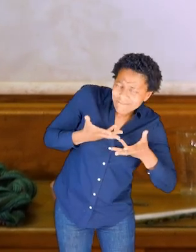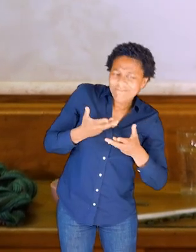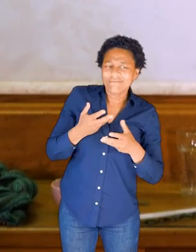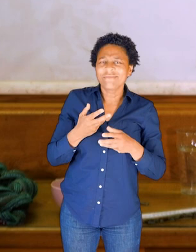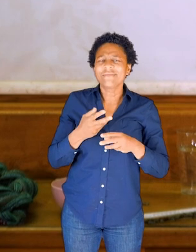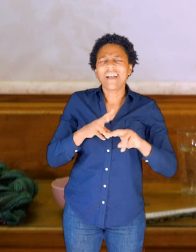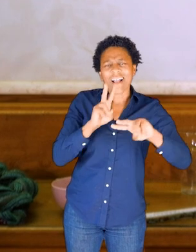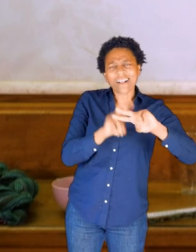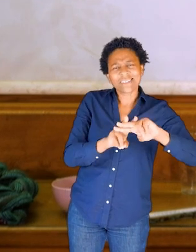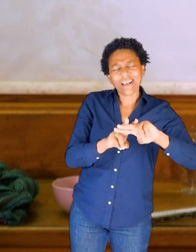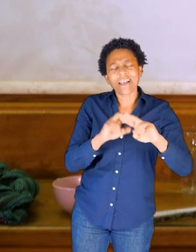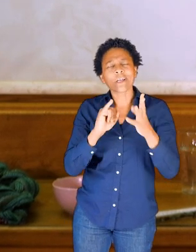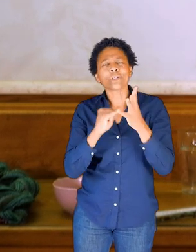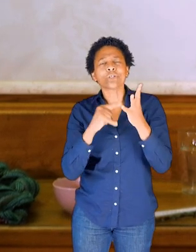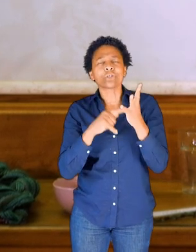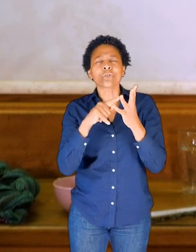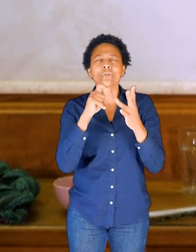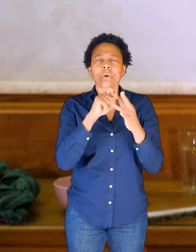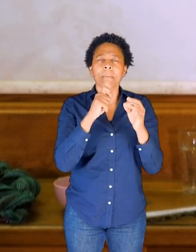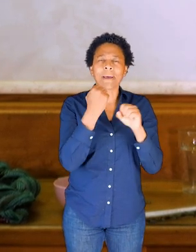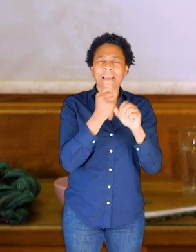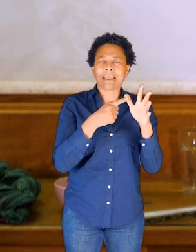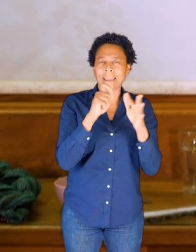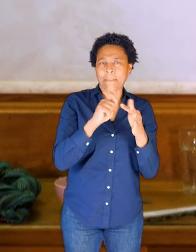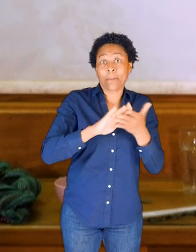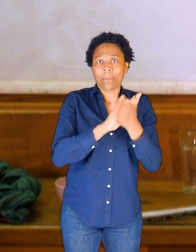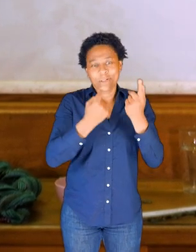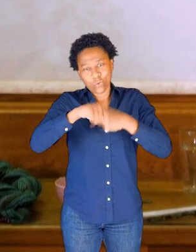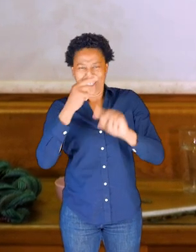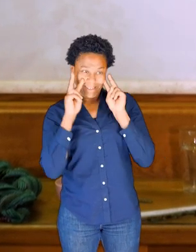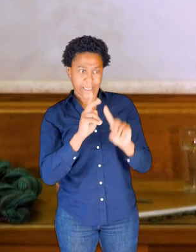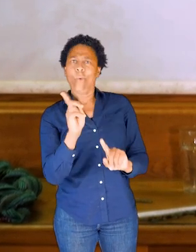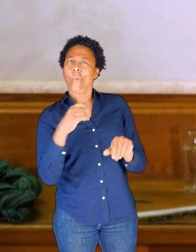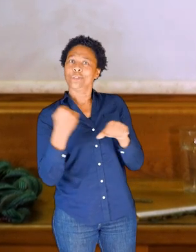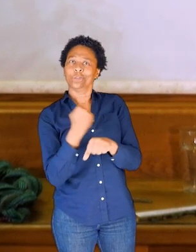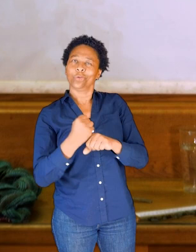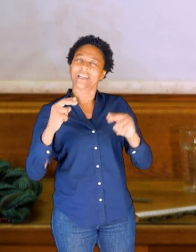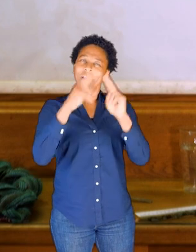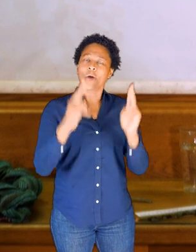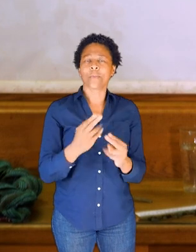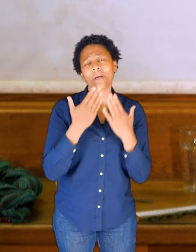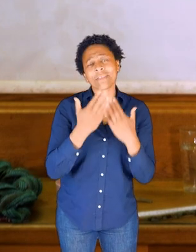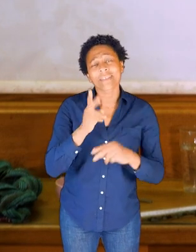and tag Stopgap so we can see what you've been up to. Thanks again and hope to see you soon.